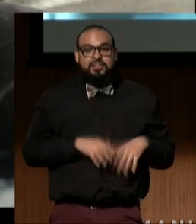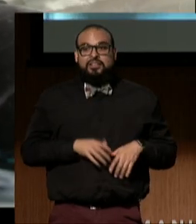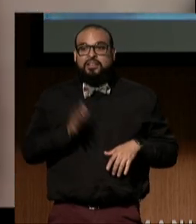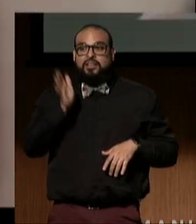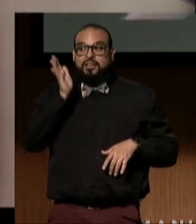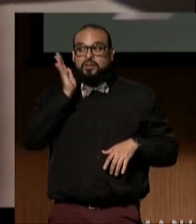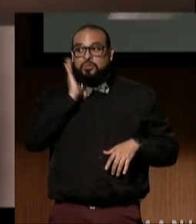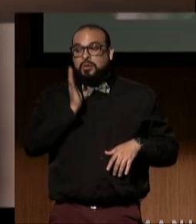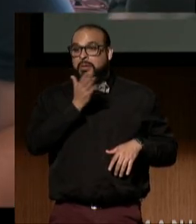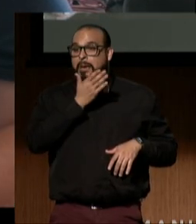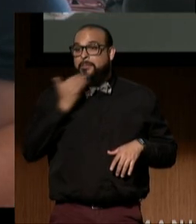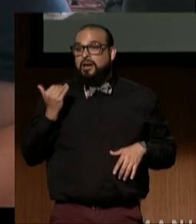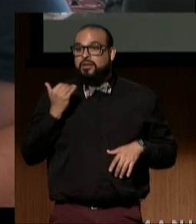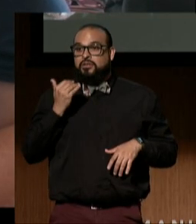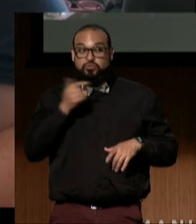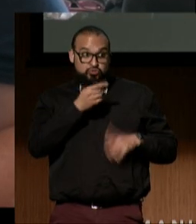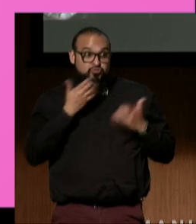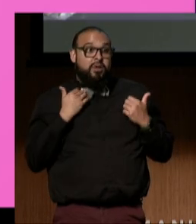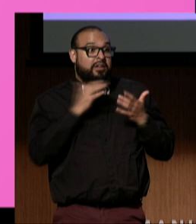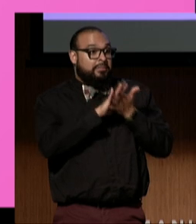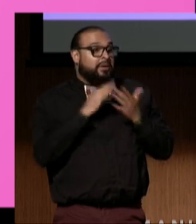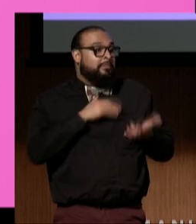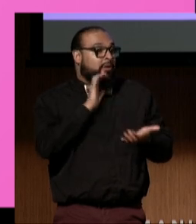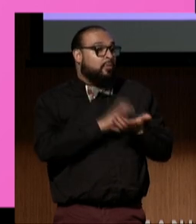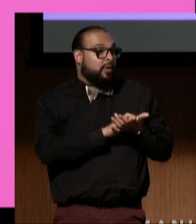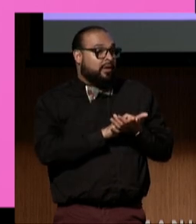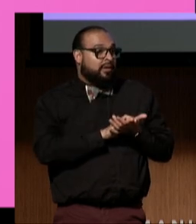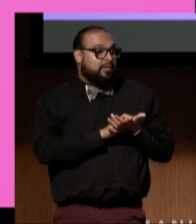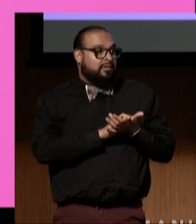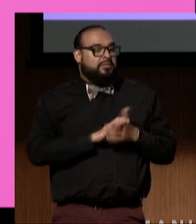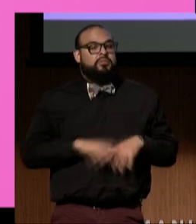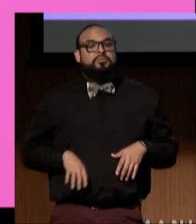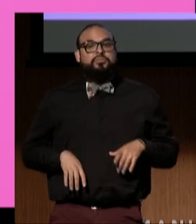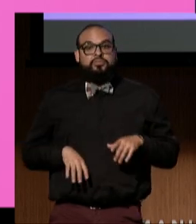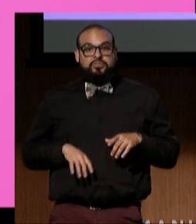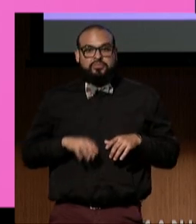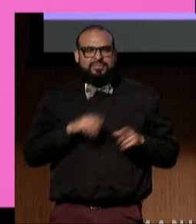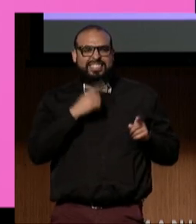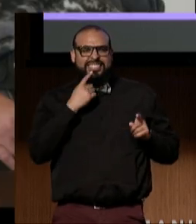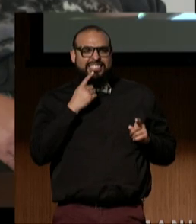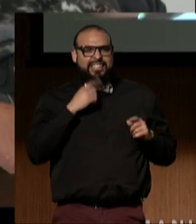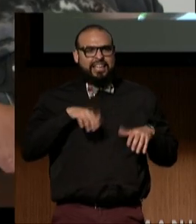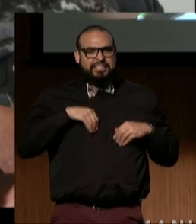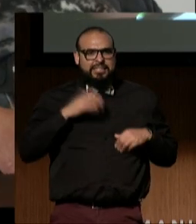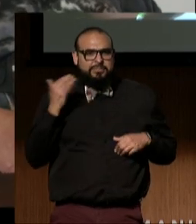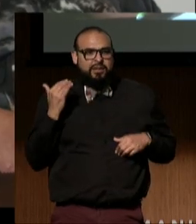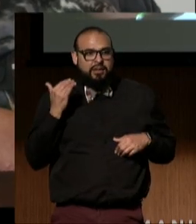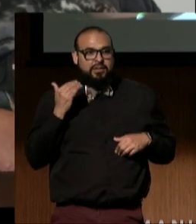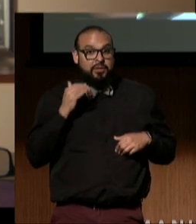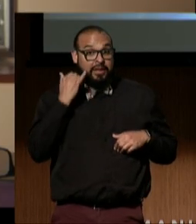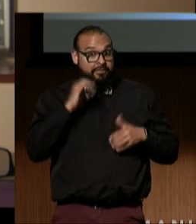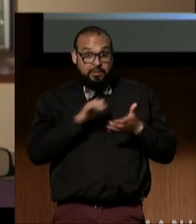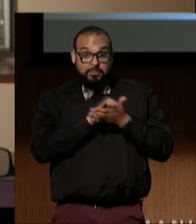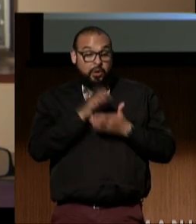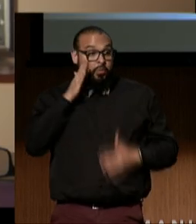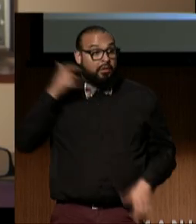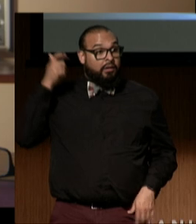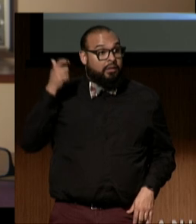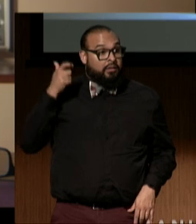"Would you like to be my wife?" Text reads, "Except one." When you get married and you're collecting a Social Security benefit, your benefit will be cut.